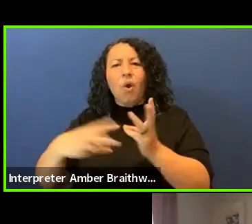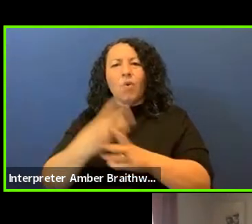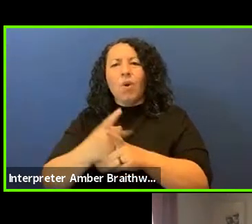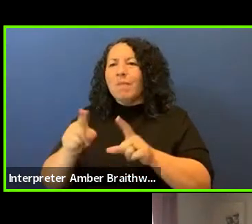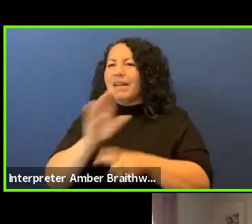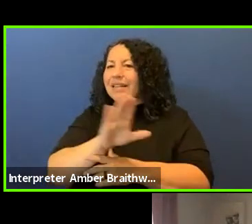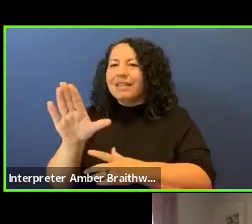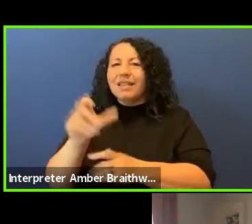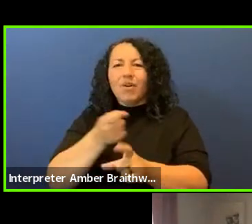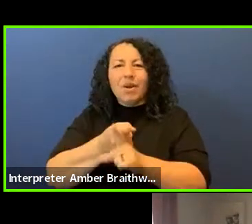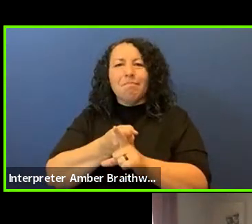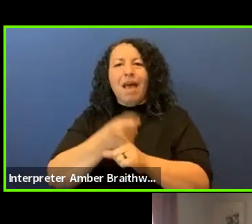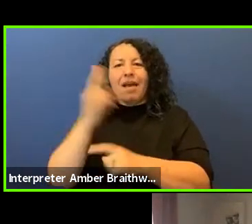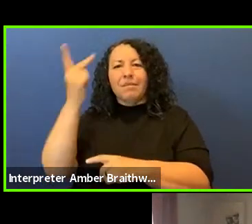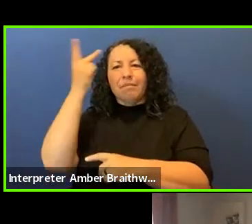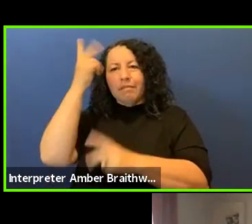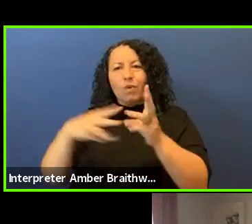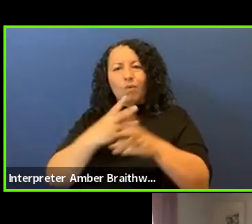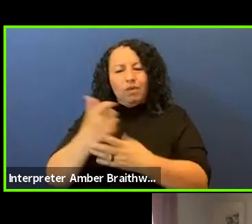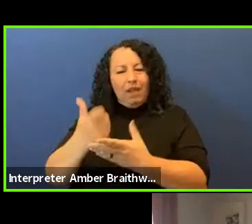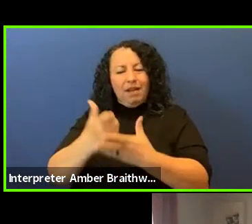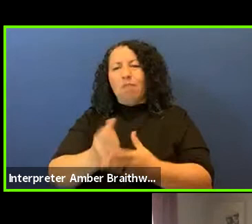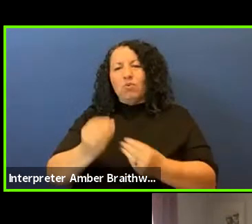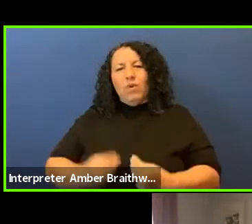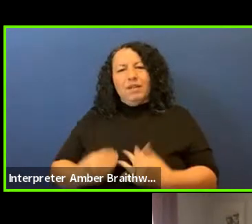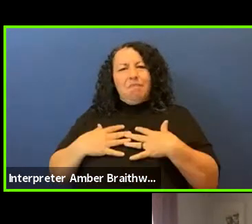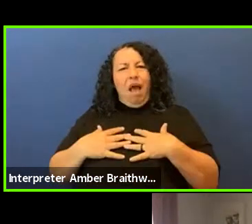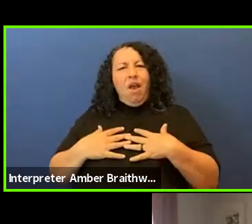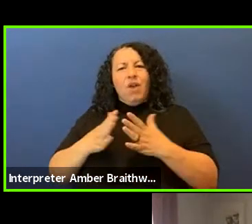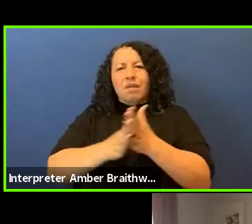world that has helped to inspire and motivate the work that I do